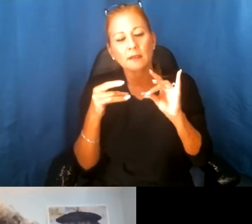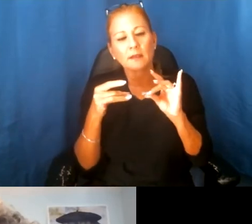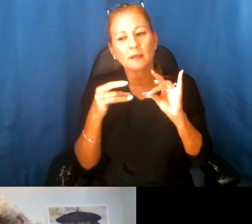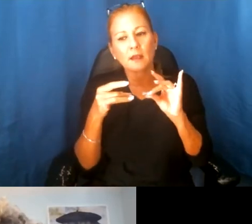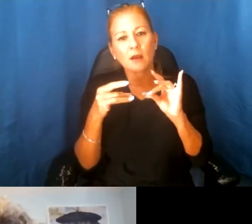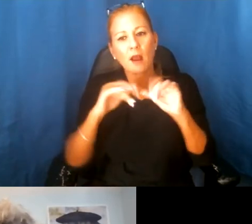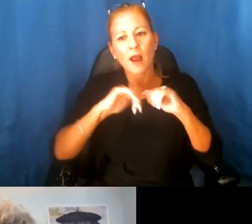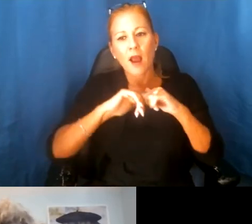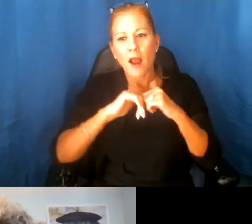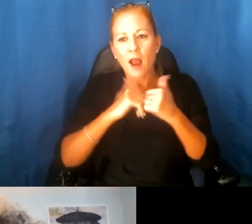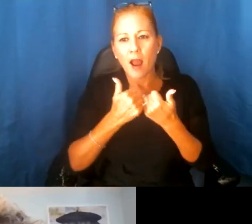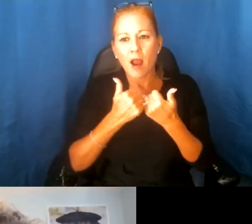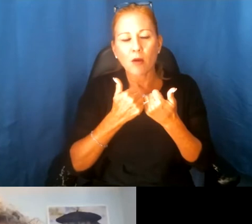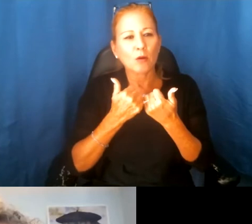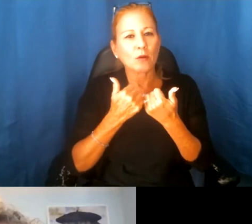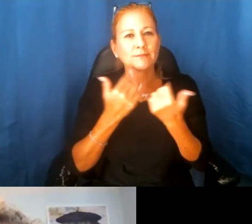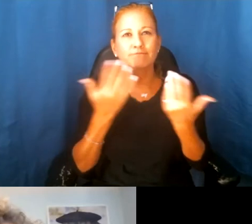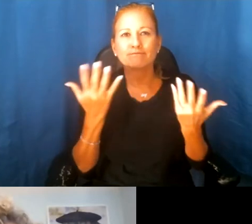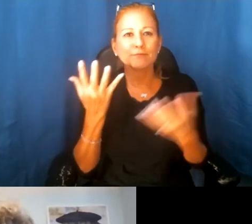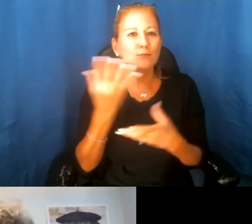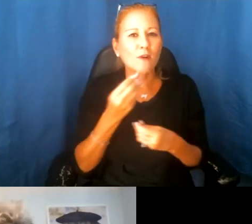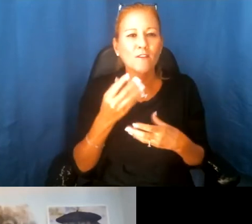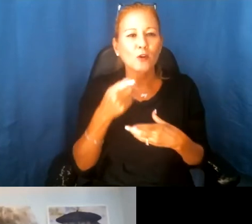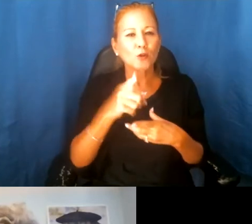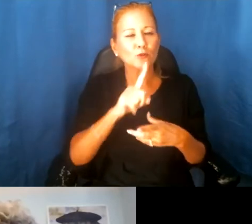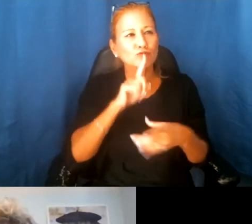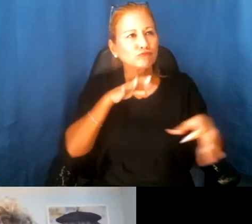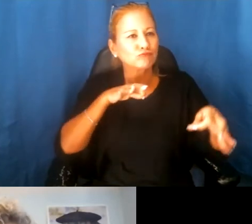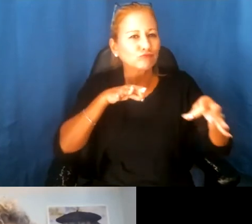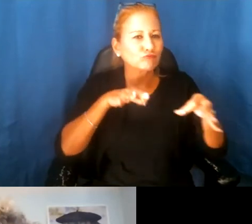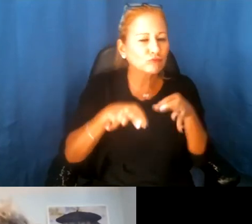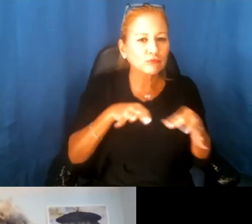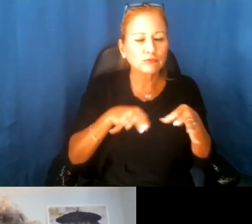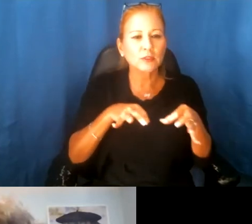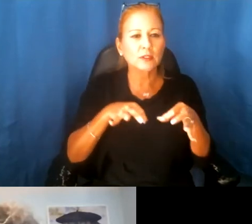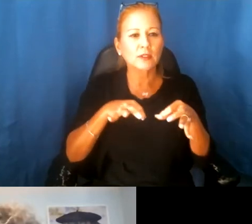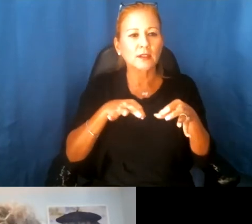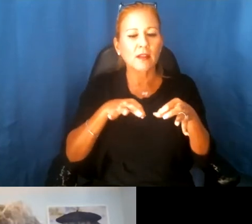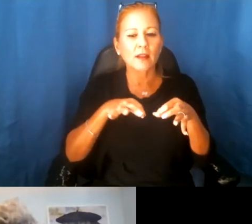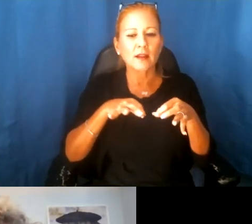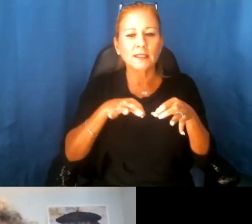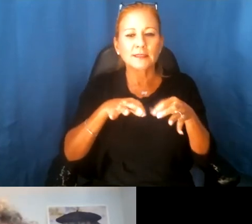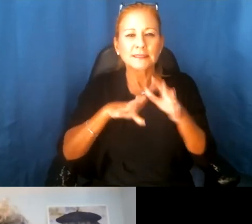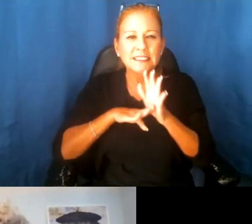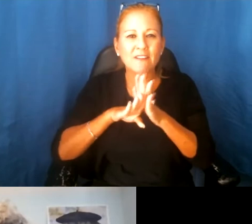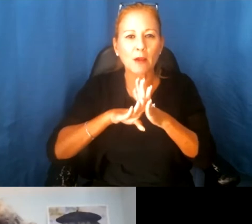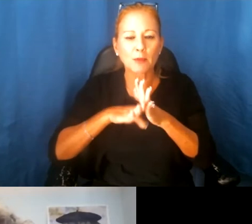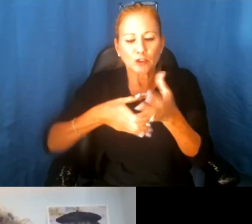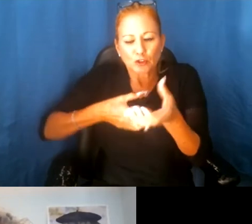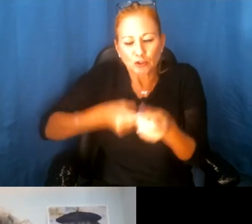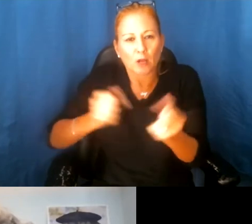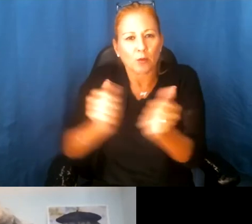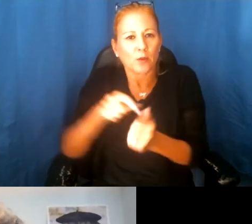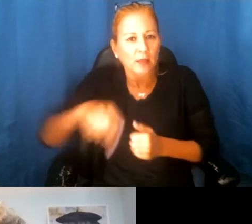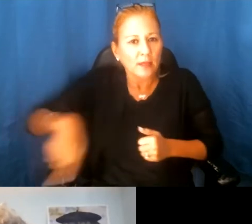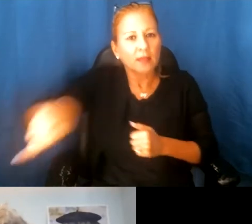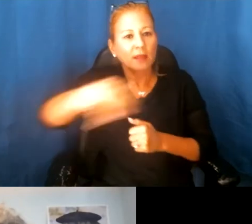how beautifully you describe the building of trust with a community, and part of the reason I want to